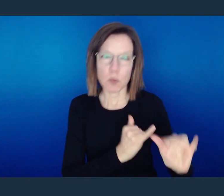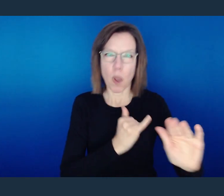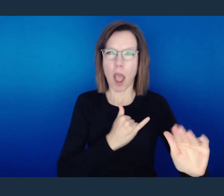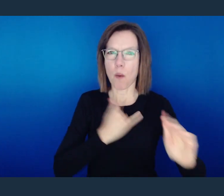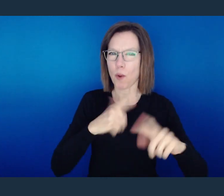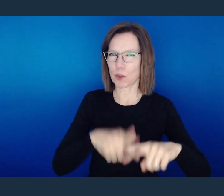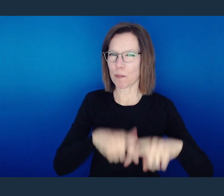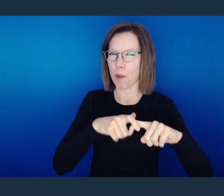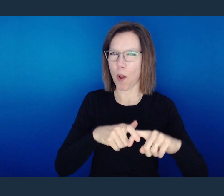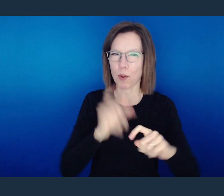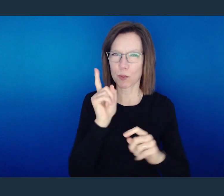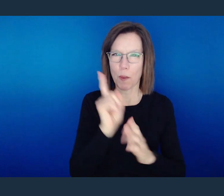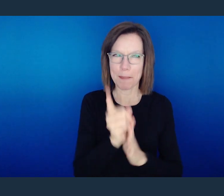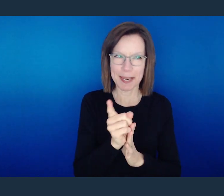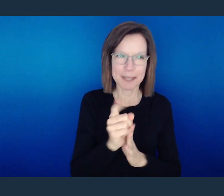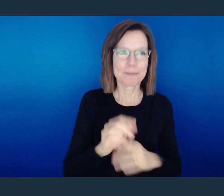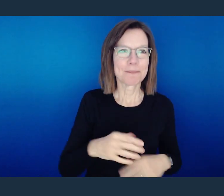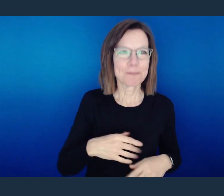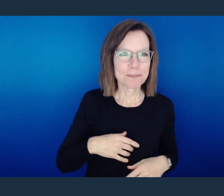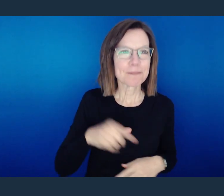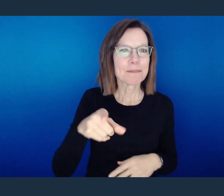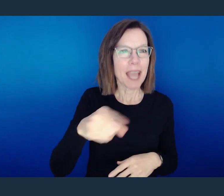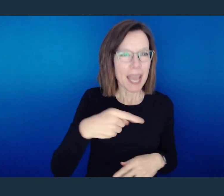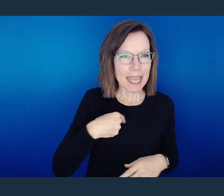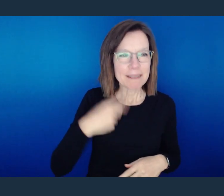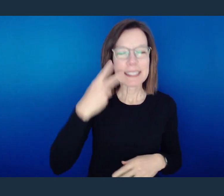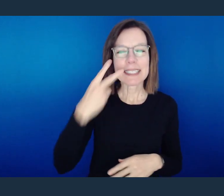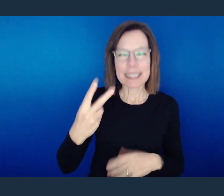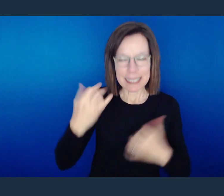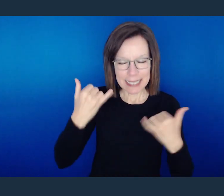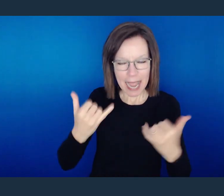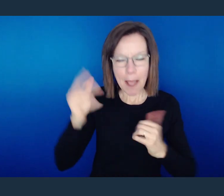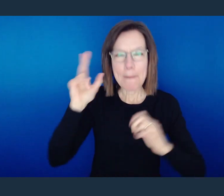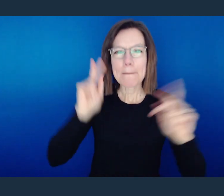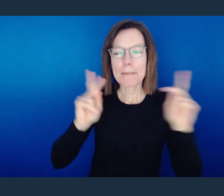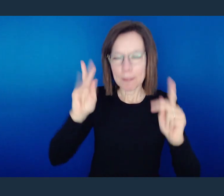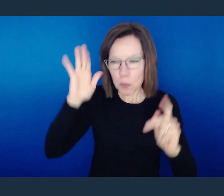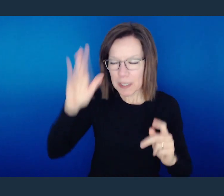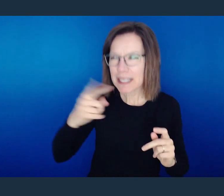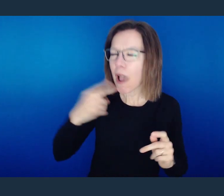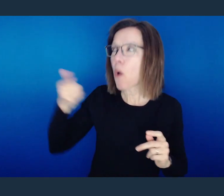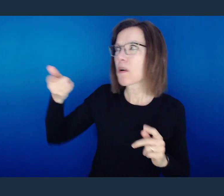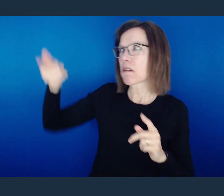I want to pause for a second before I even read any further, because I've heard the statement, only God can judge.